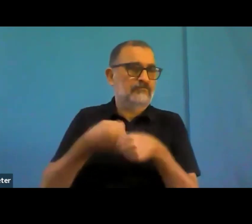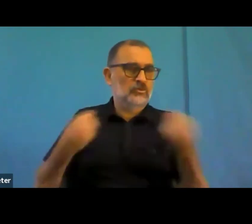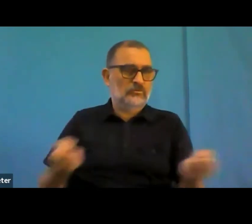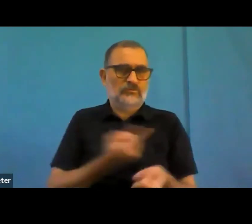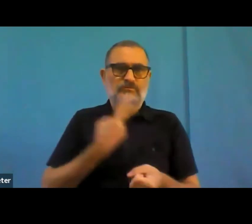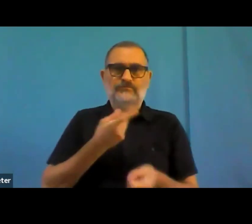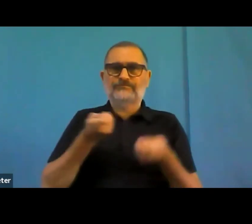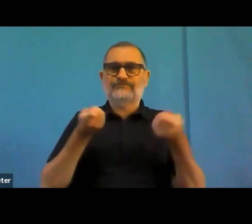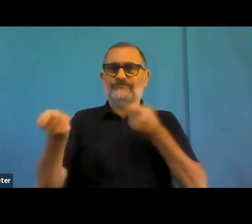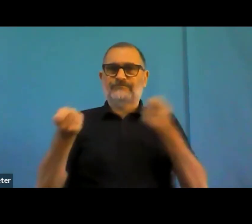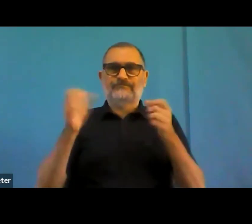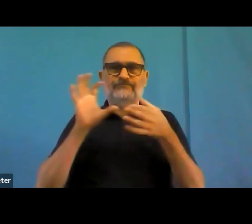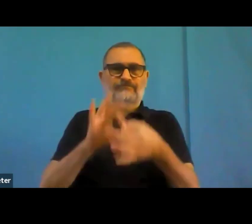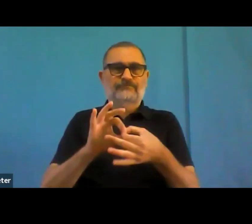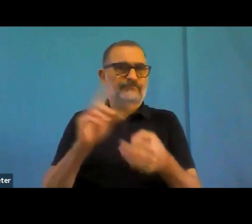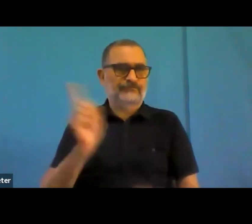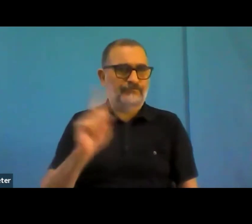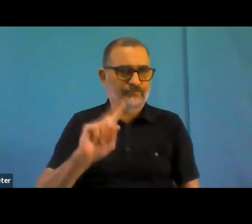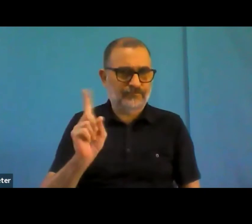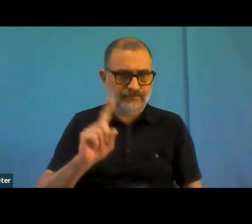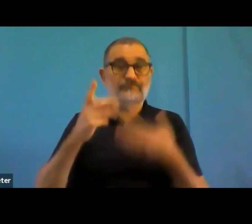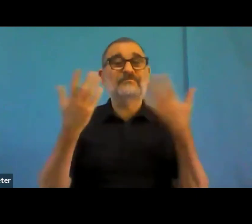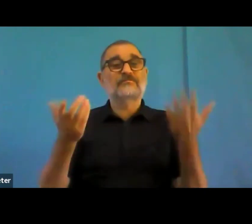So this is extremely important information, I think, and I really look forward to getting